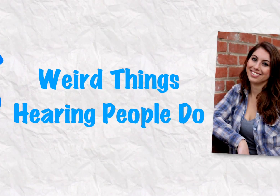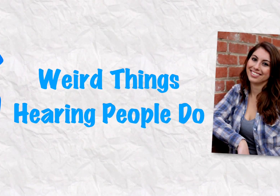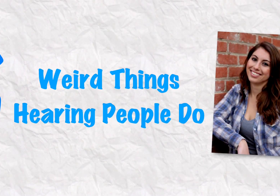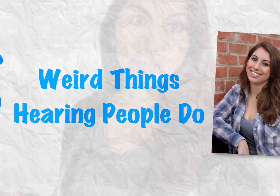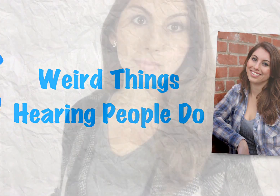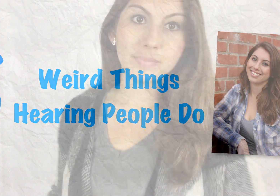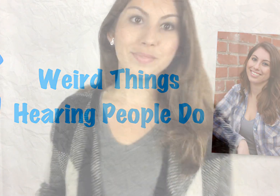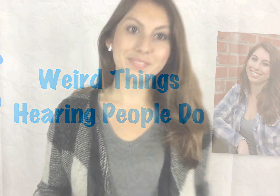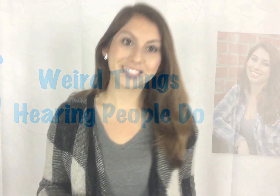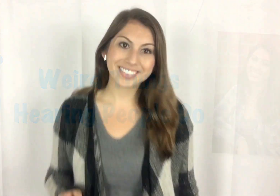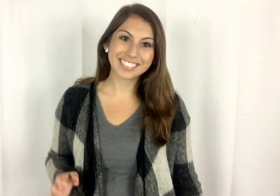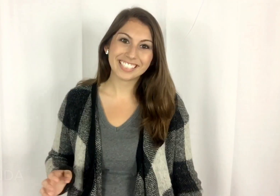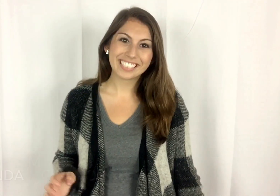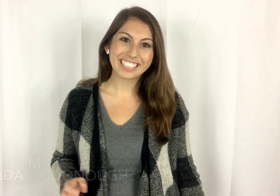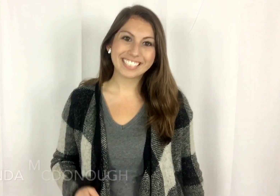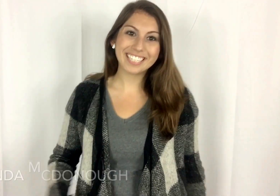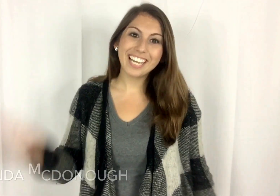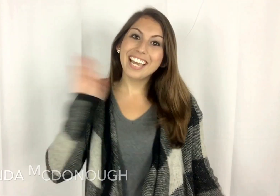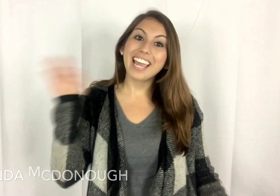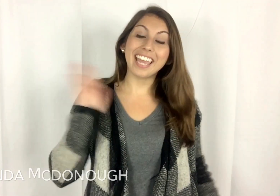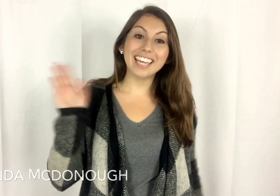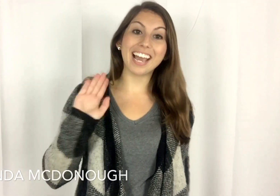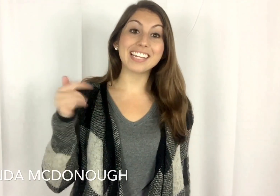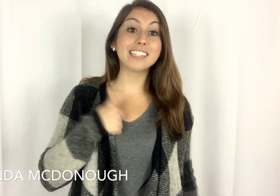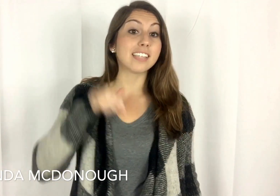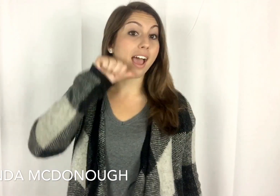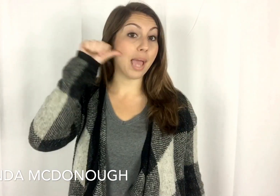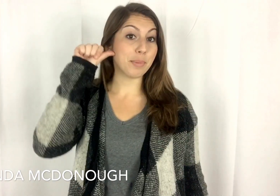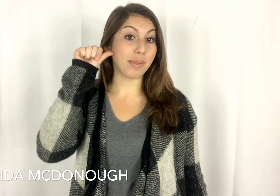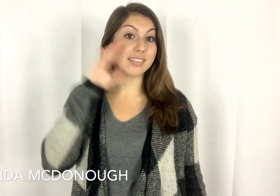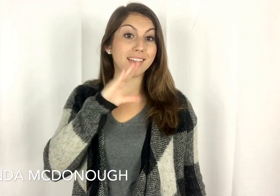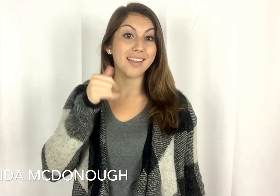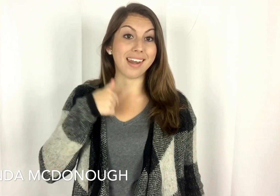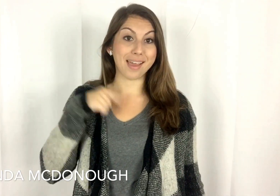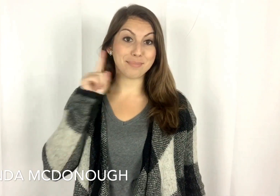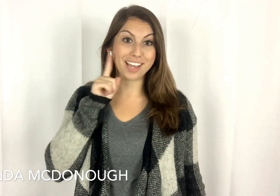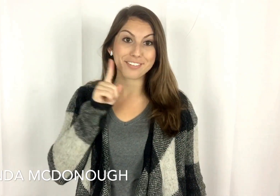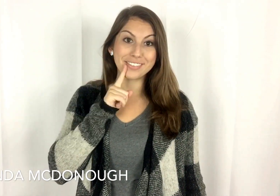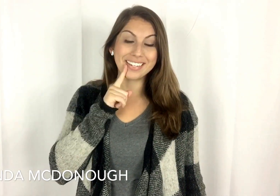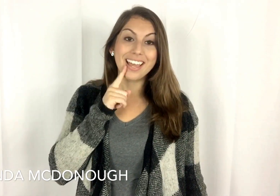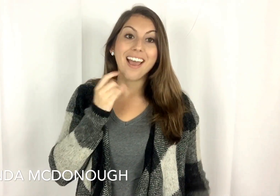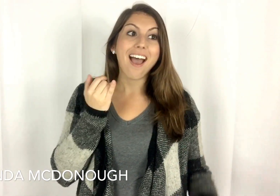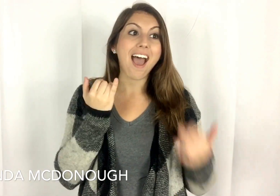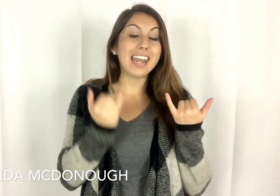Hey guys! I'm Amanda and I'm Deaf.